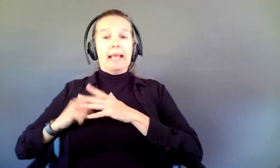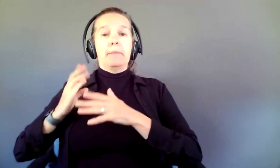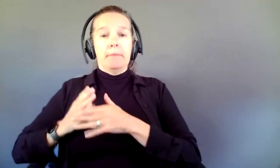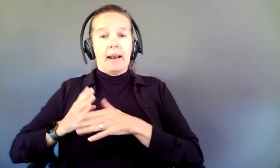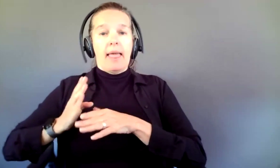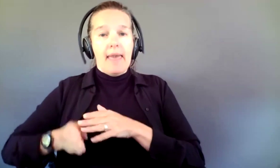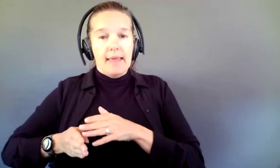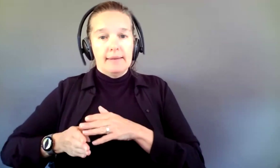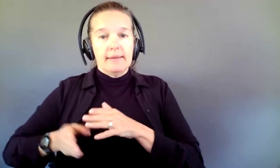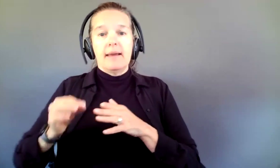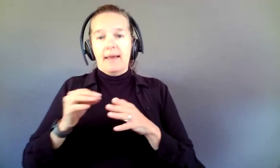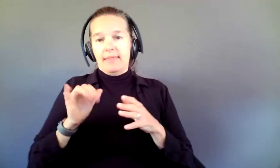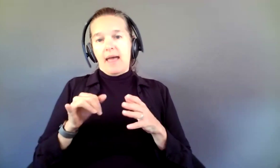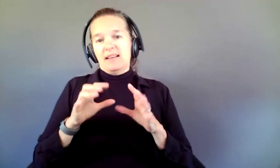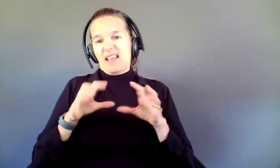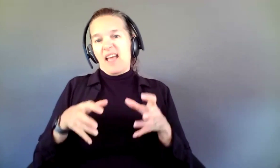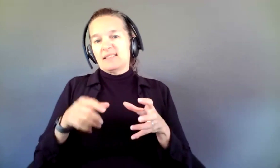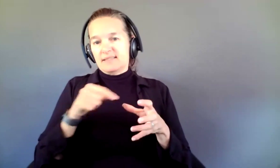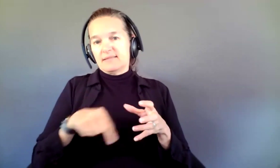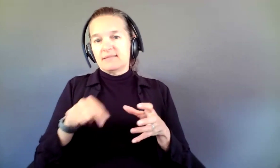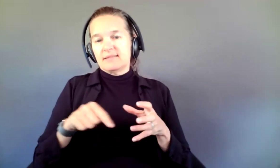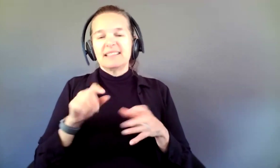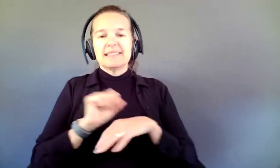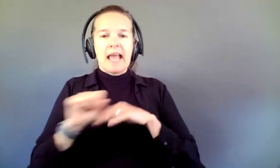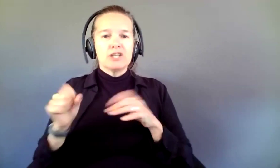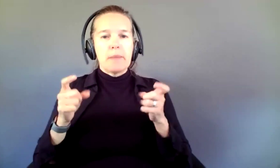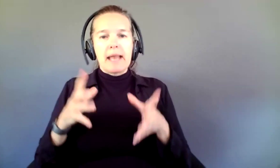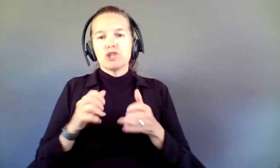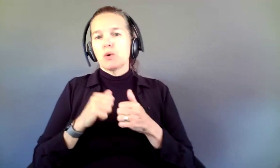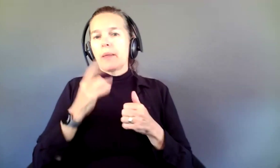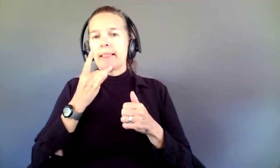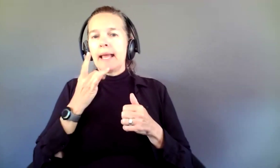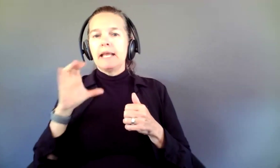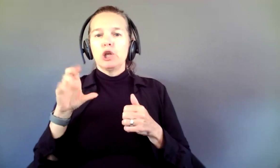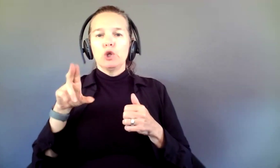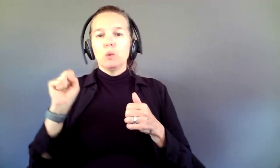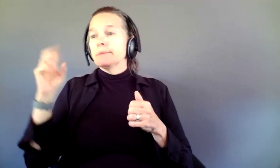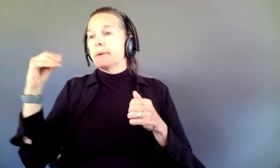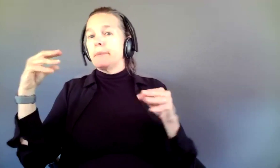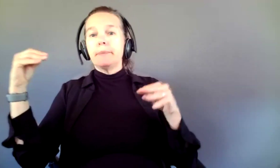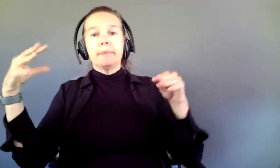ensemble cast, a stage manager giving traditional lighting cues, and a set that they pack up